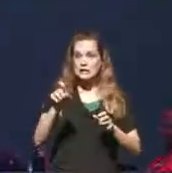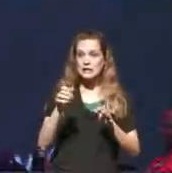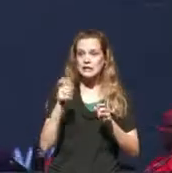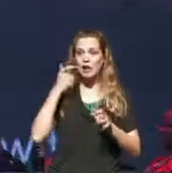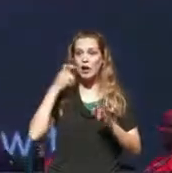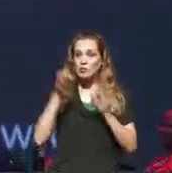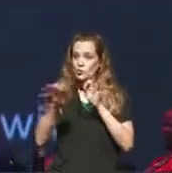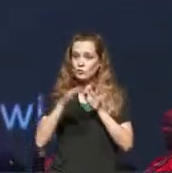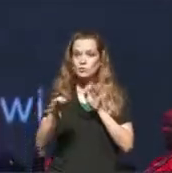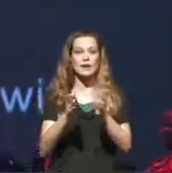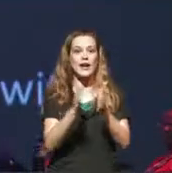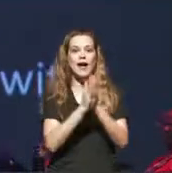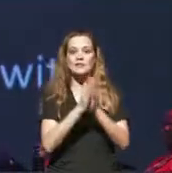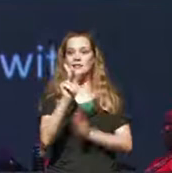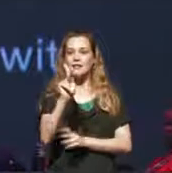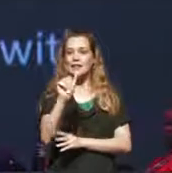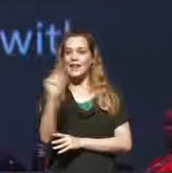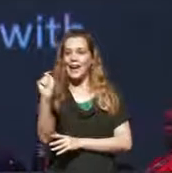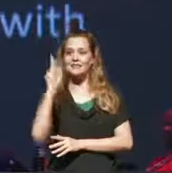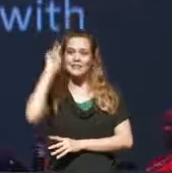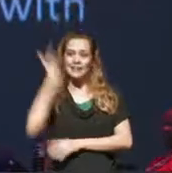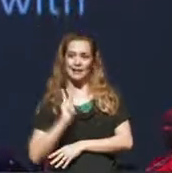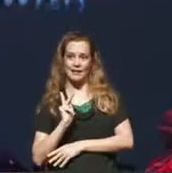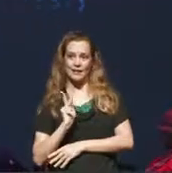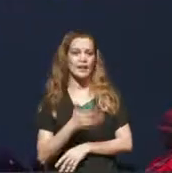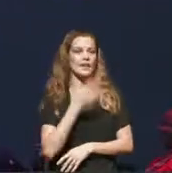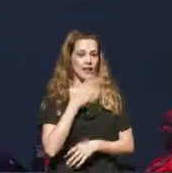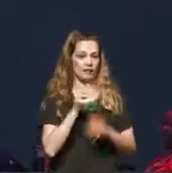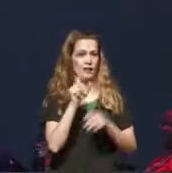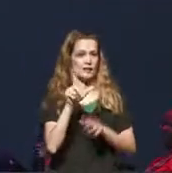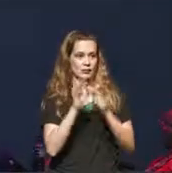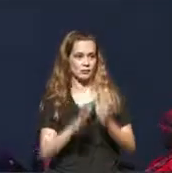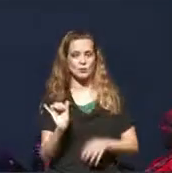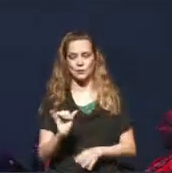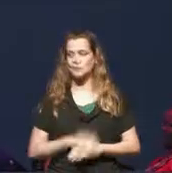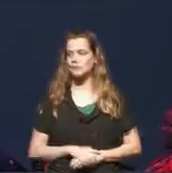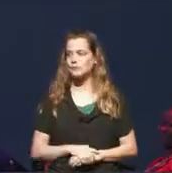description and thank you as well to the ASL interpreters. And now